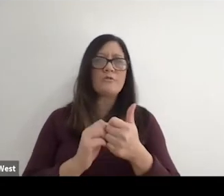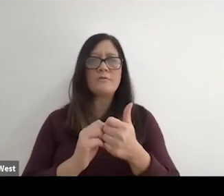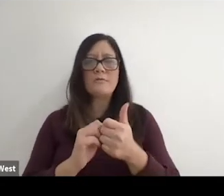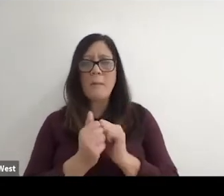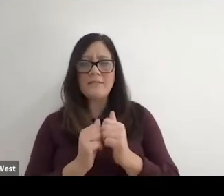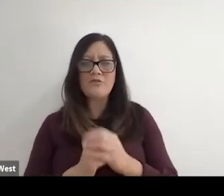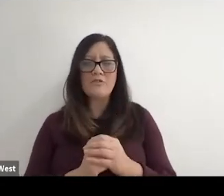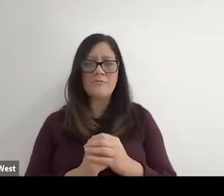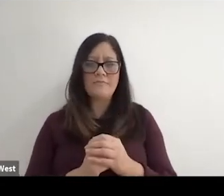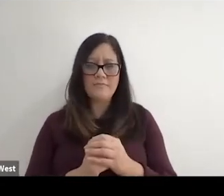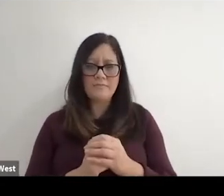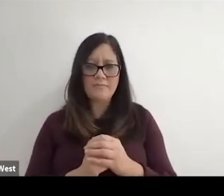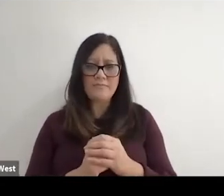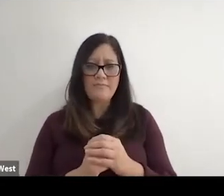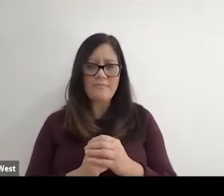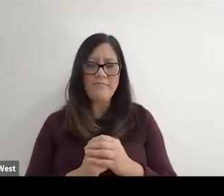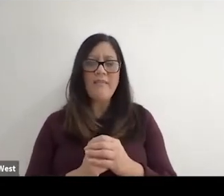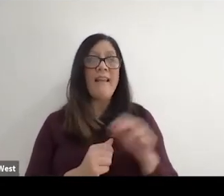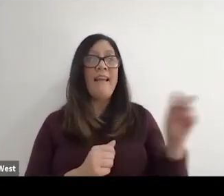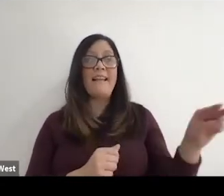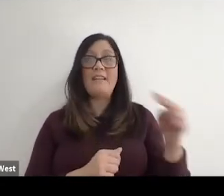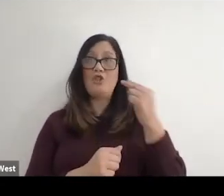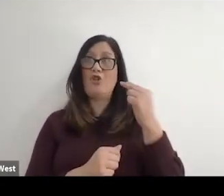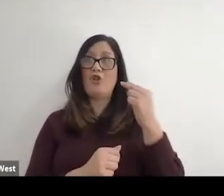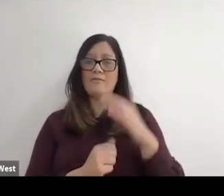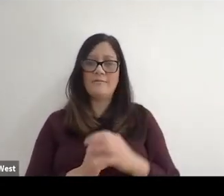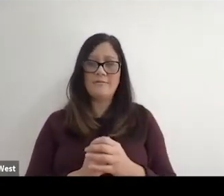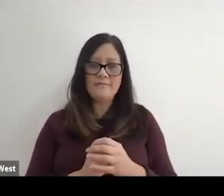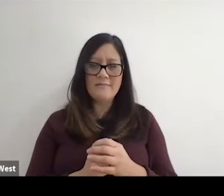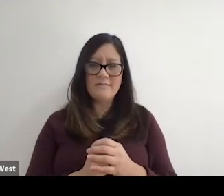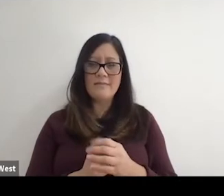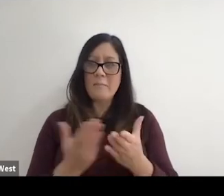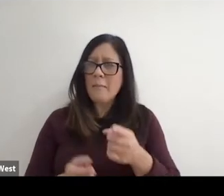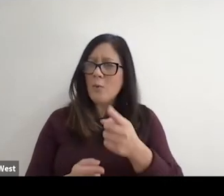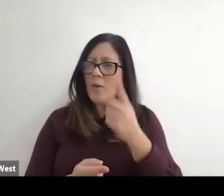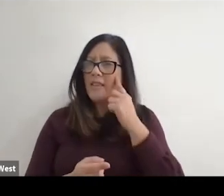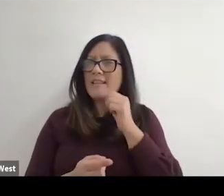great in Beijing but he turned to me and you might think this. Not normal of, say,